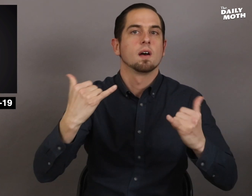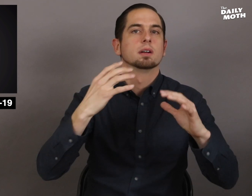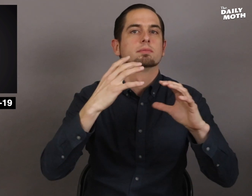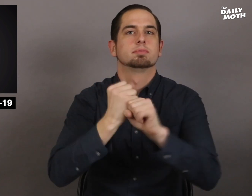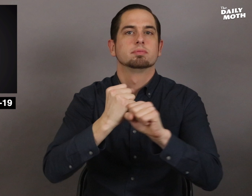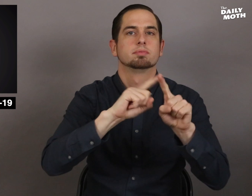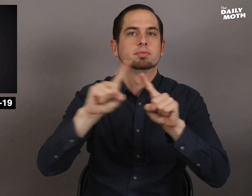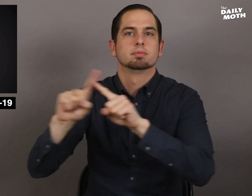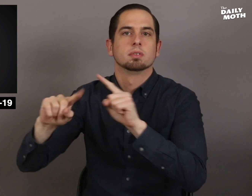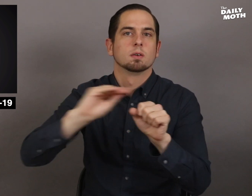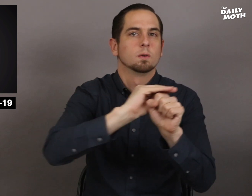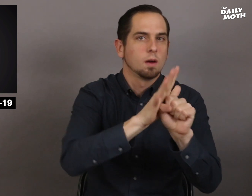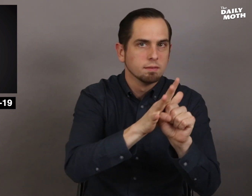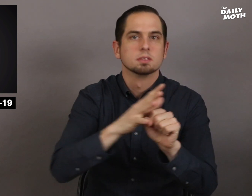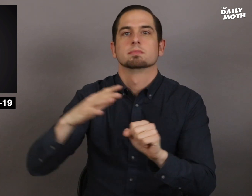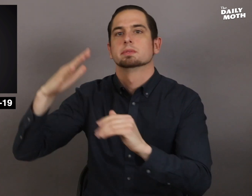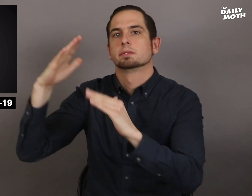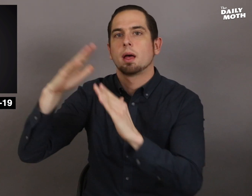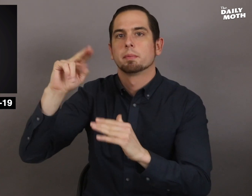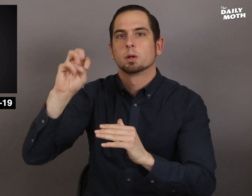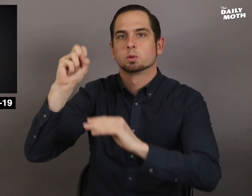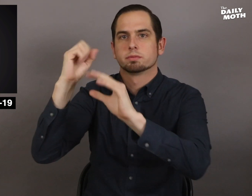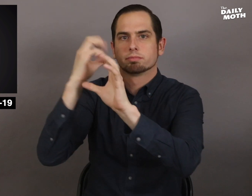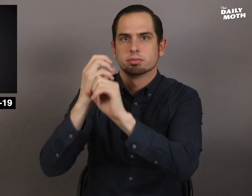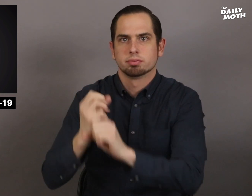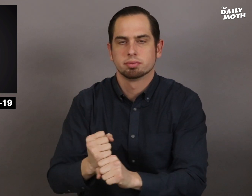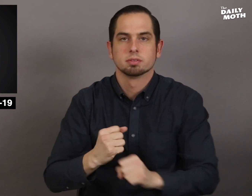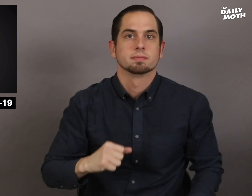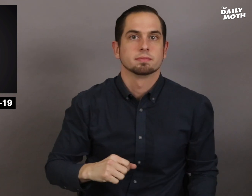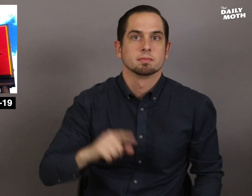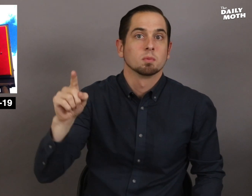Here are coronavirus and top news briefs.